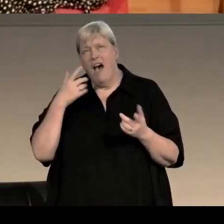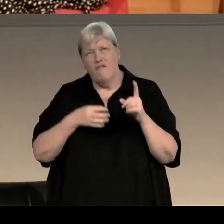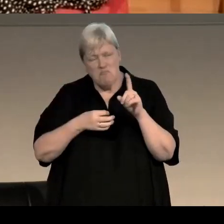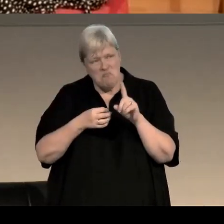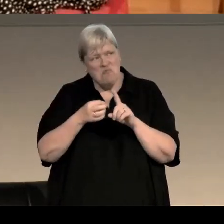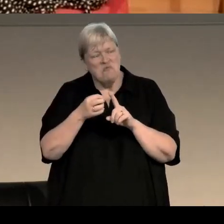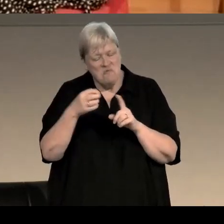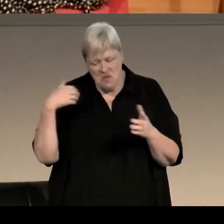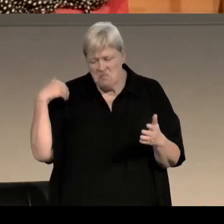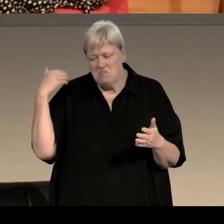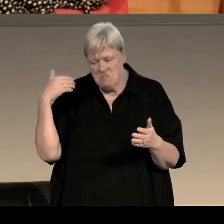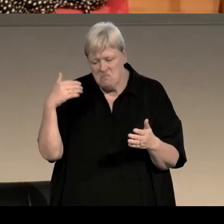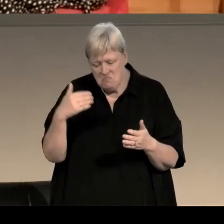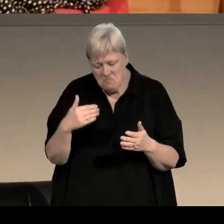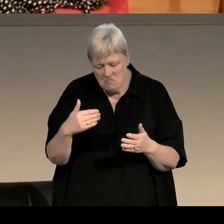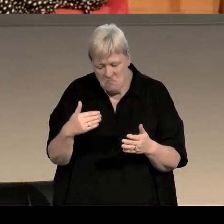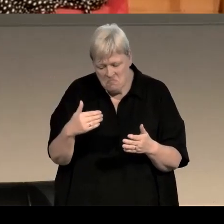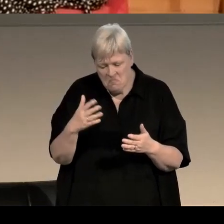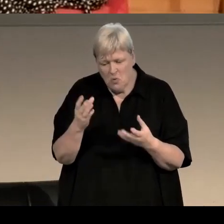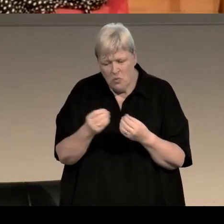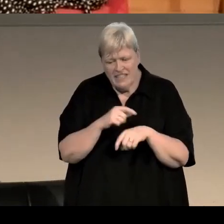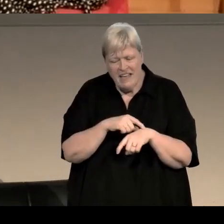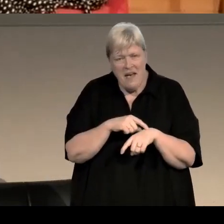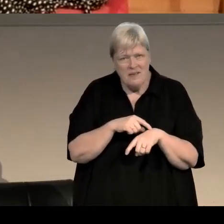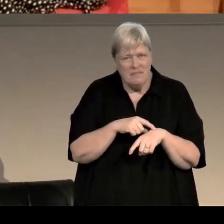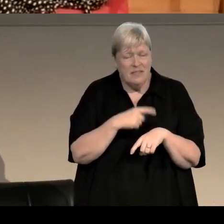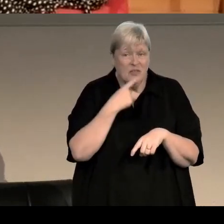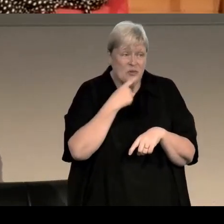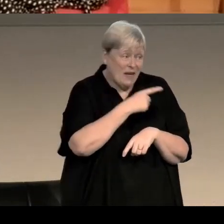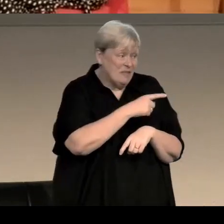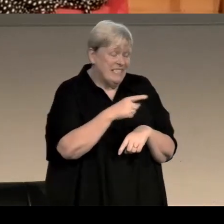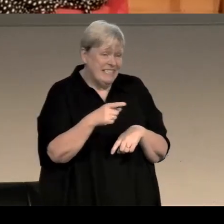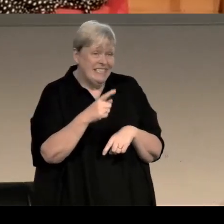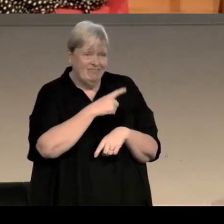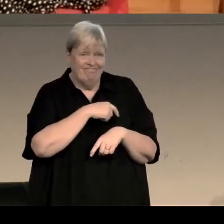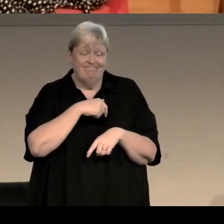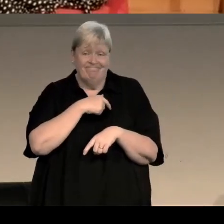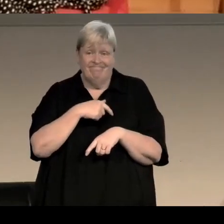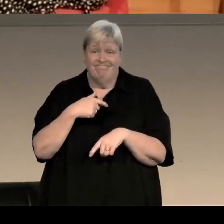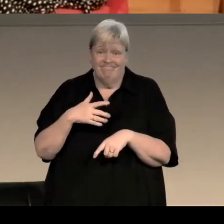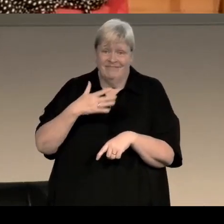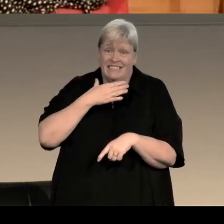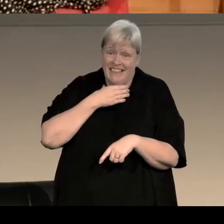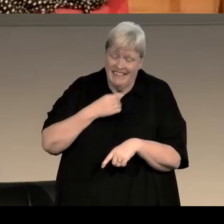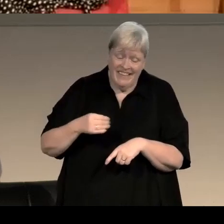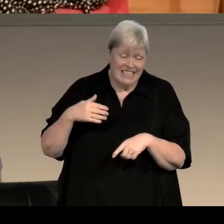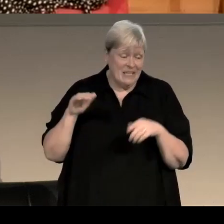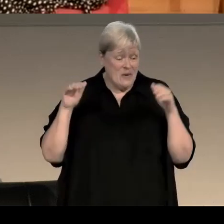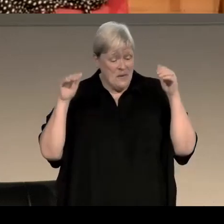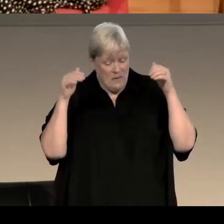over the years, that I have improved with time, so I would say to someone, honestly, truly, if you plan to make a dedicated attempt on my work,